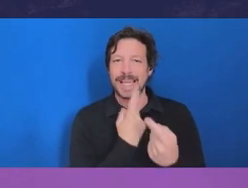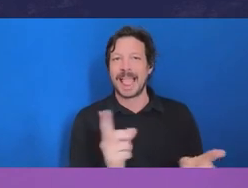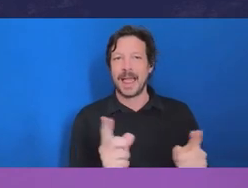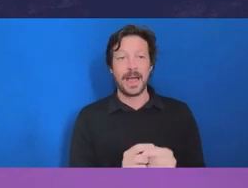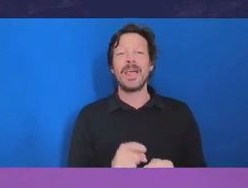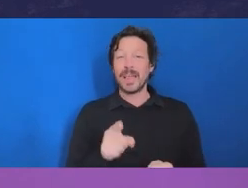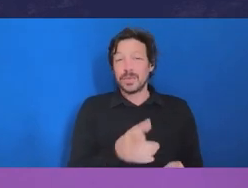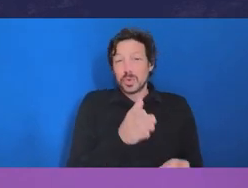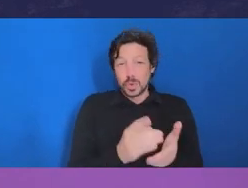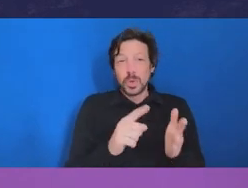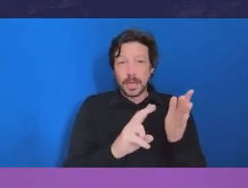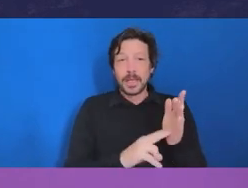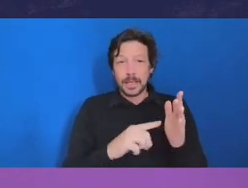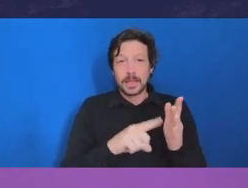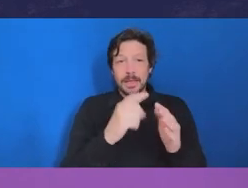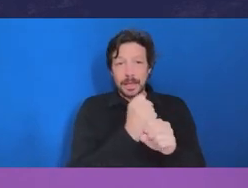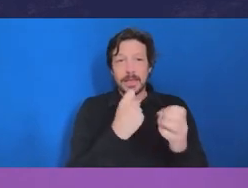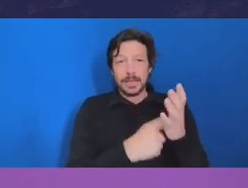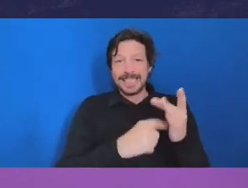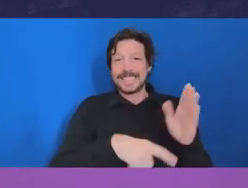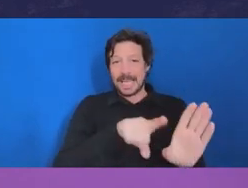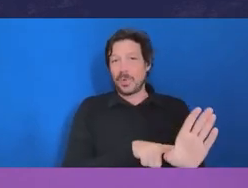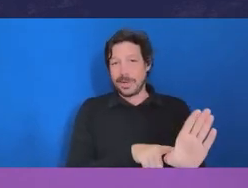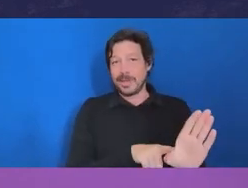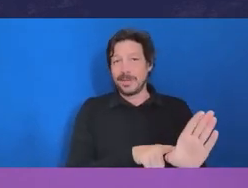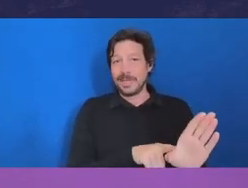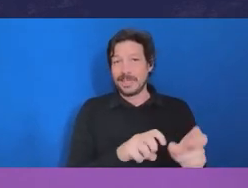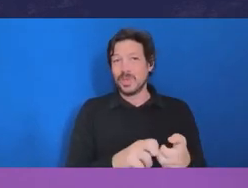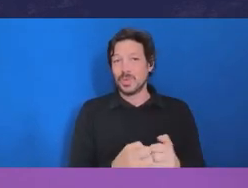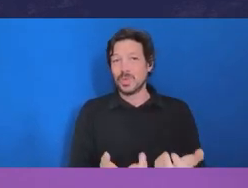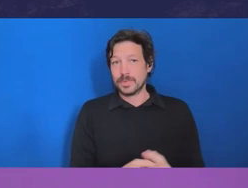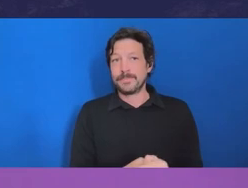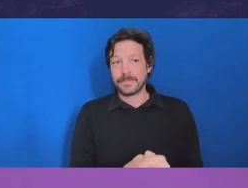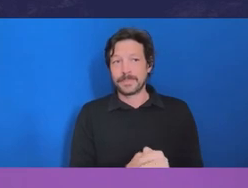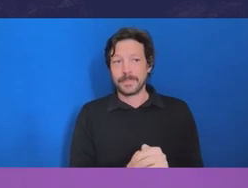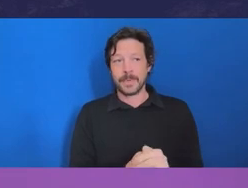So I'm trying to understand that part of that human dimension about why people don't even think,